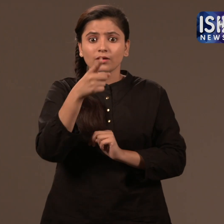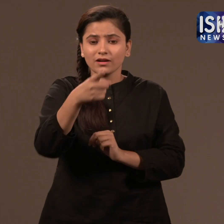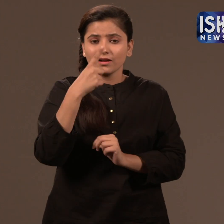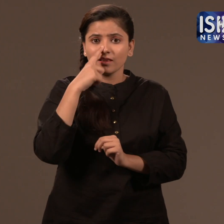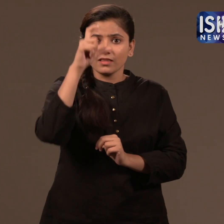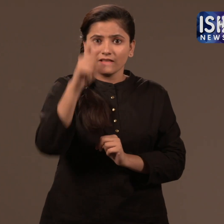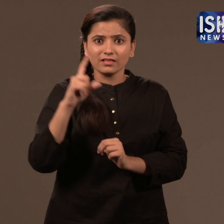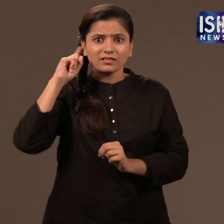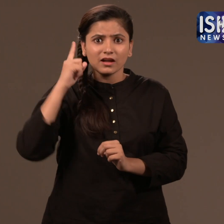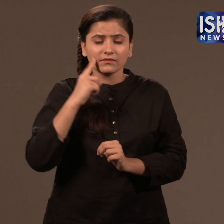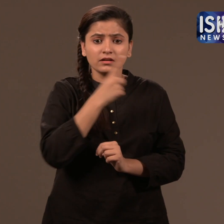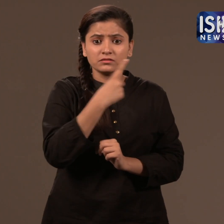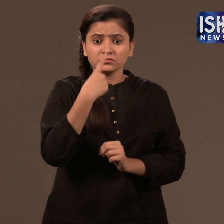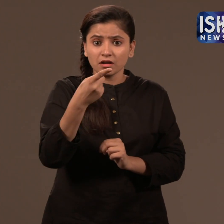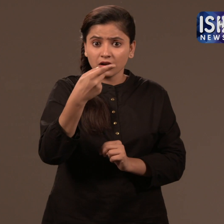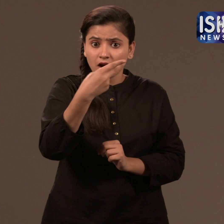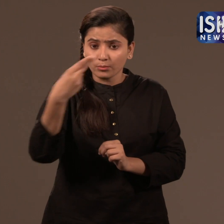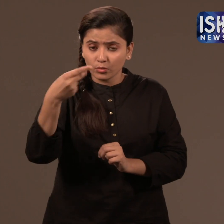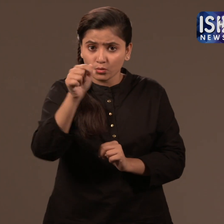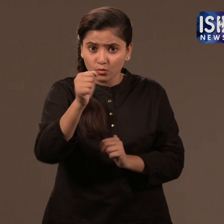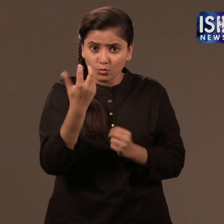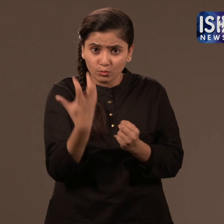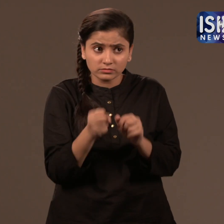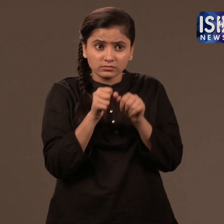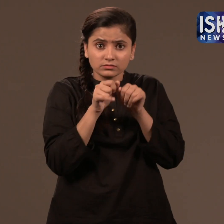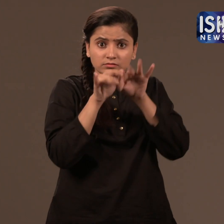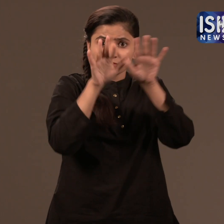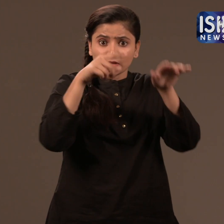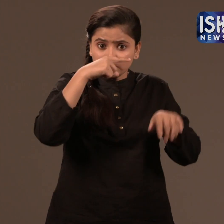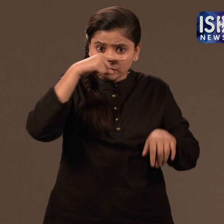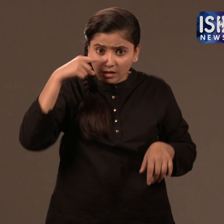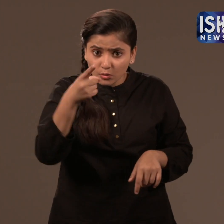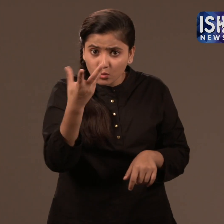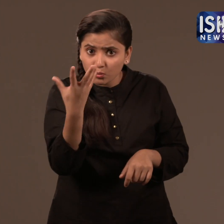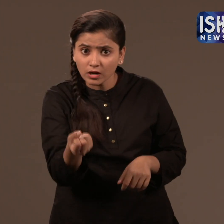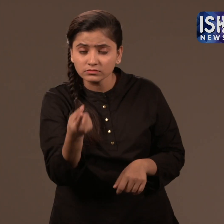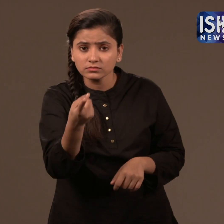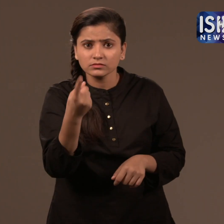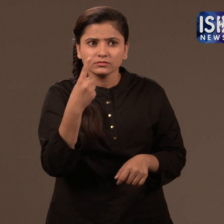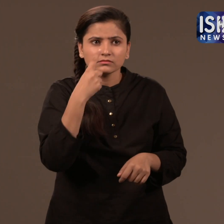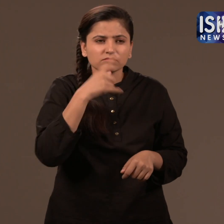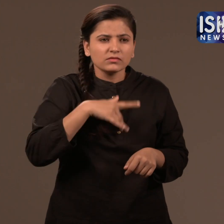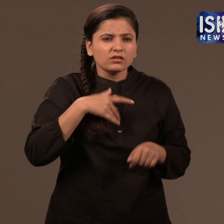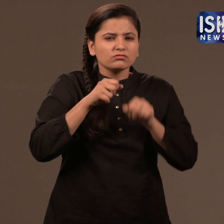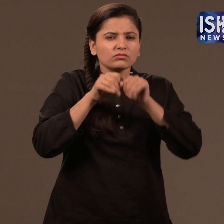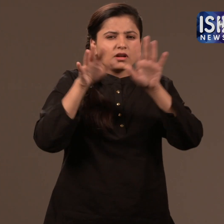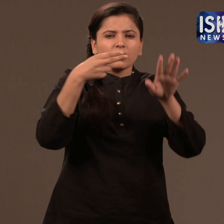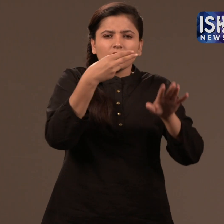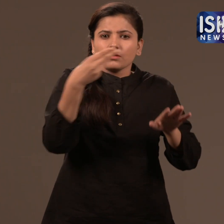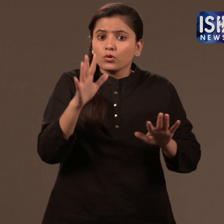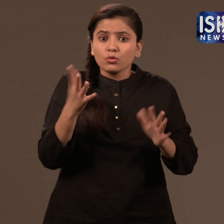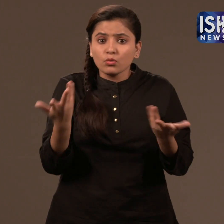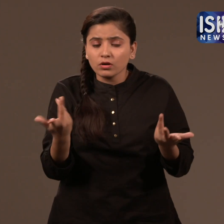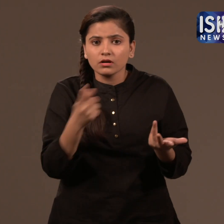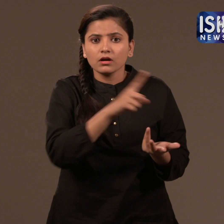and said he would tell everyone about the message and spoil her name. When she didn't want to be put to shame,